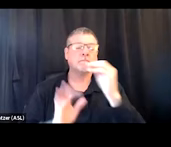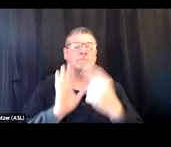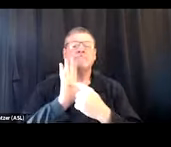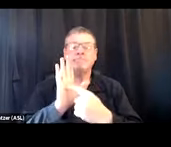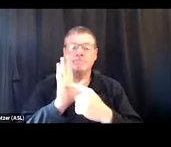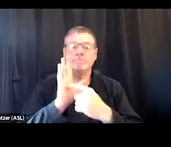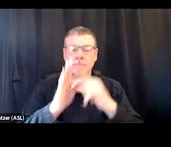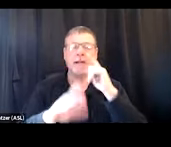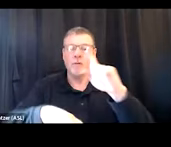of long-term recovery.